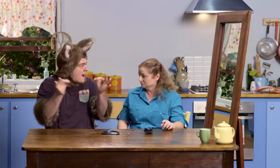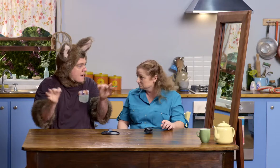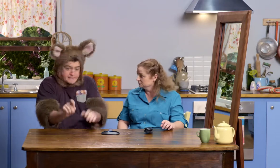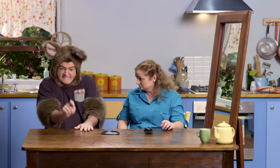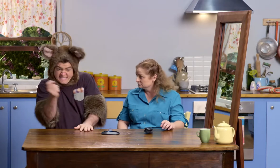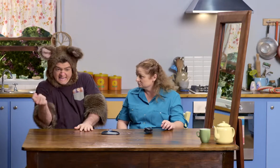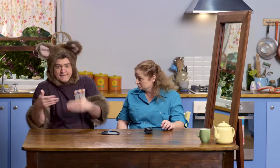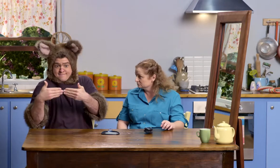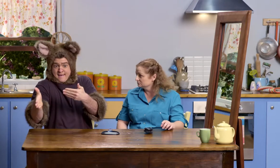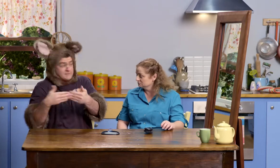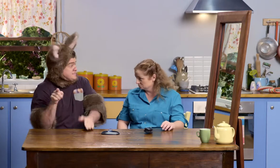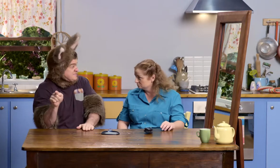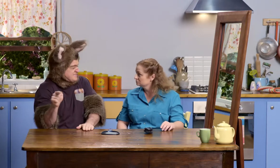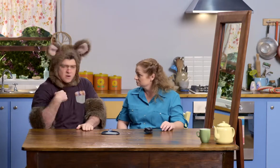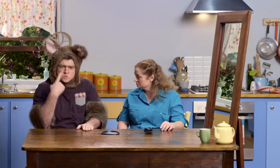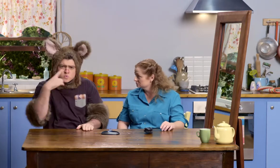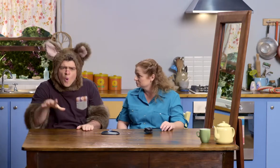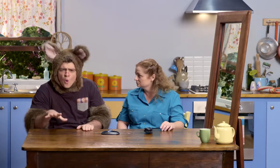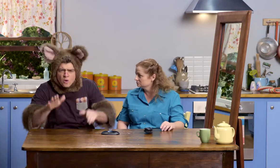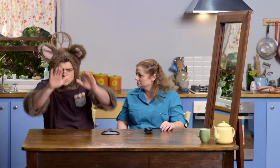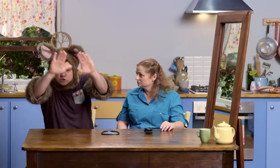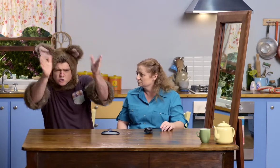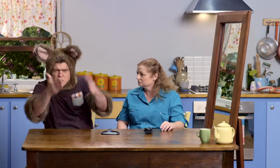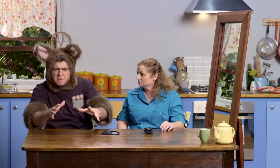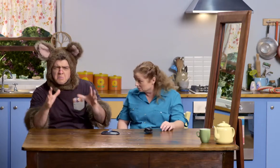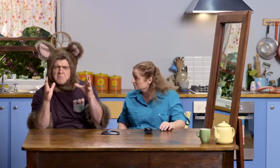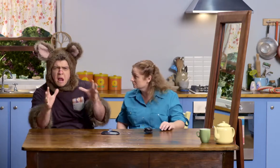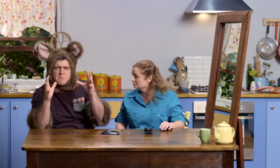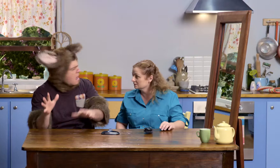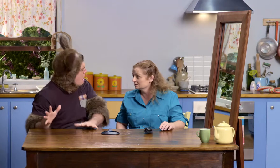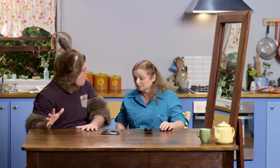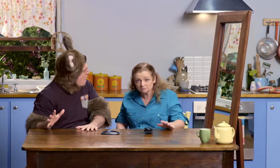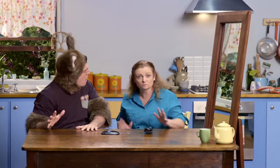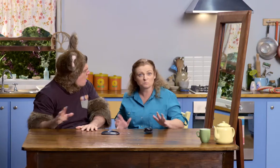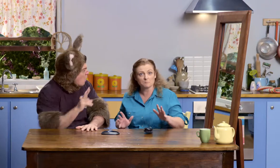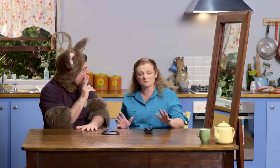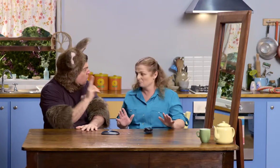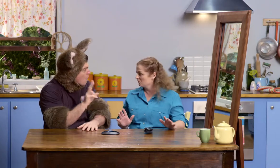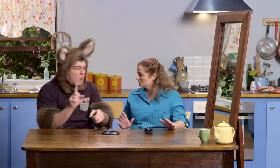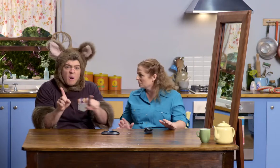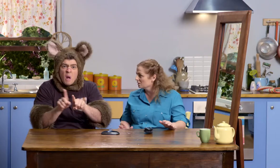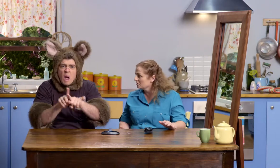But in the garden next to the gate, I saw a strange shape. Oh!